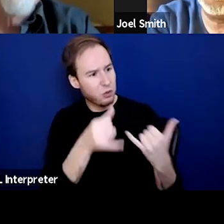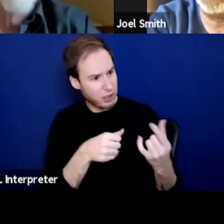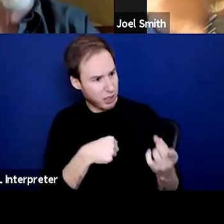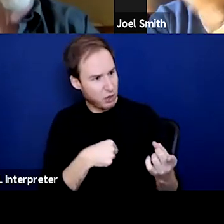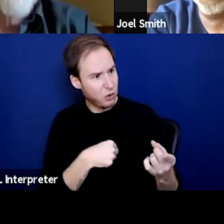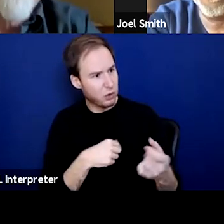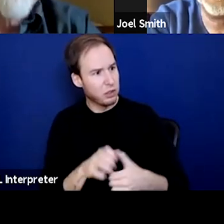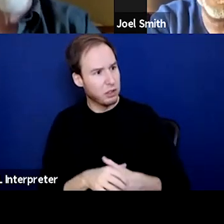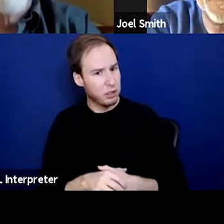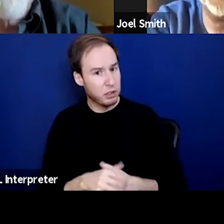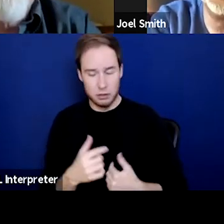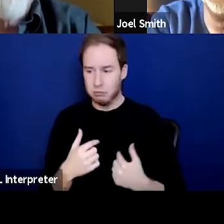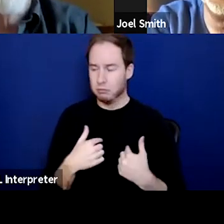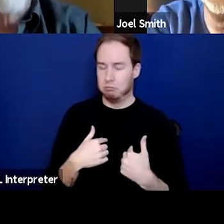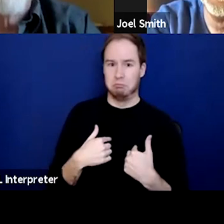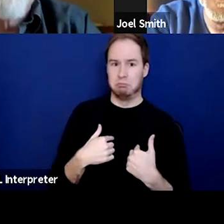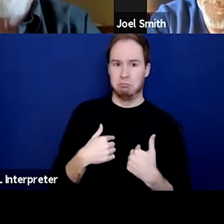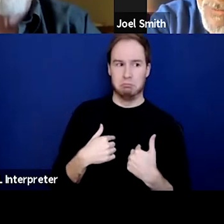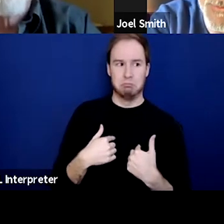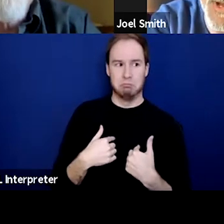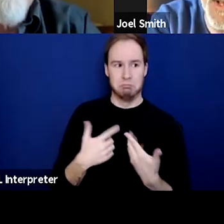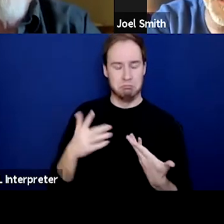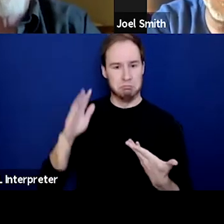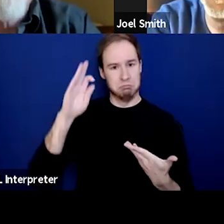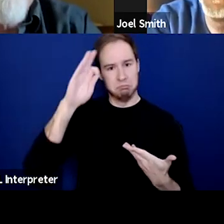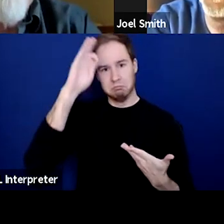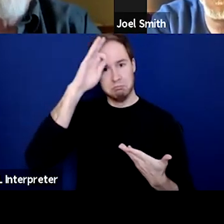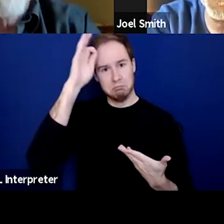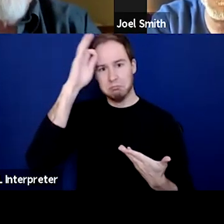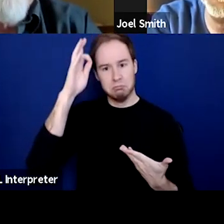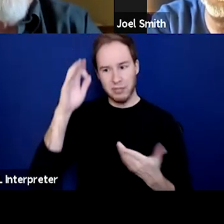And I had no idea until that moment,